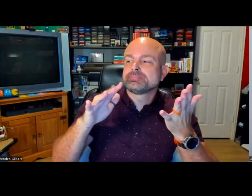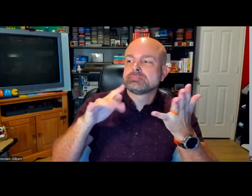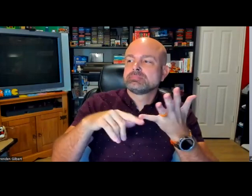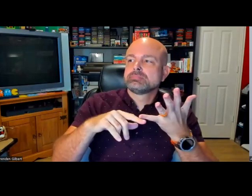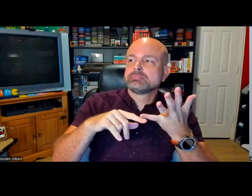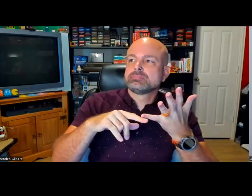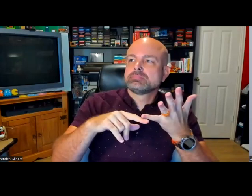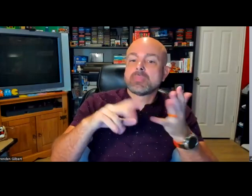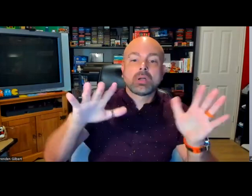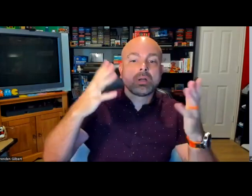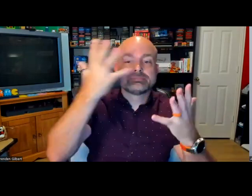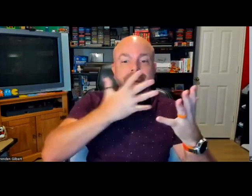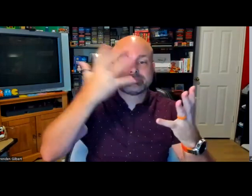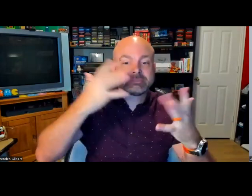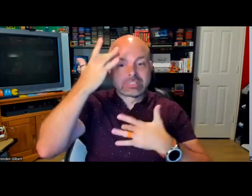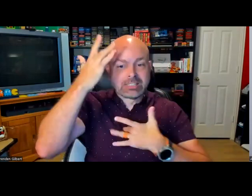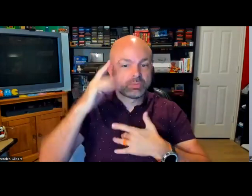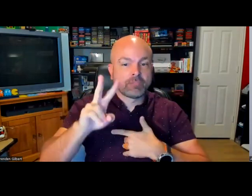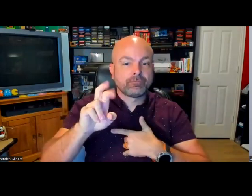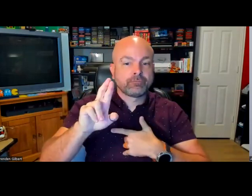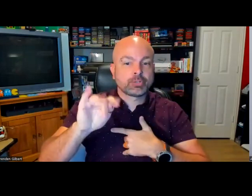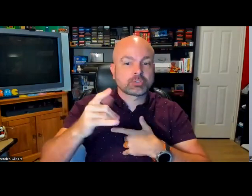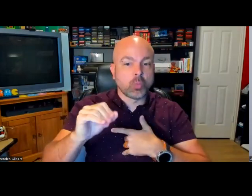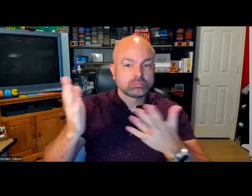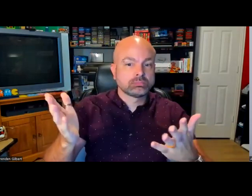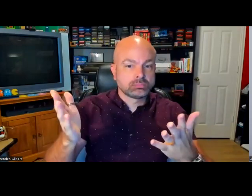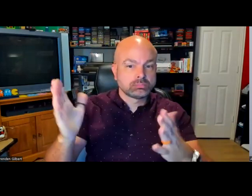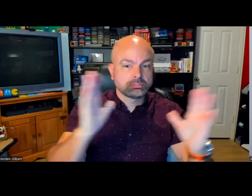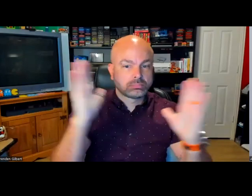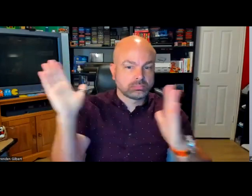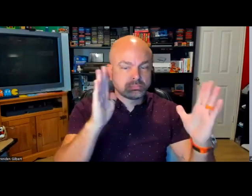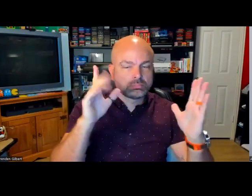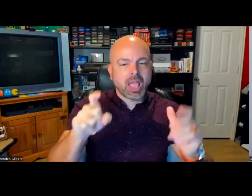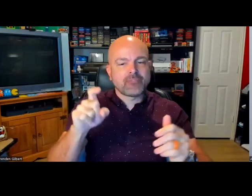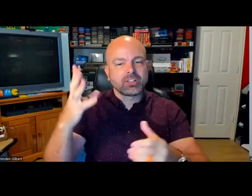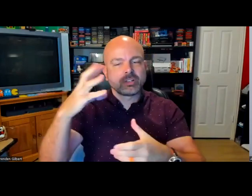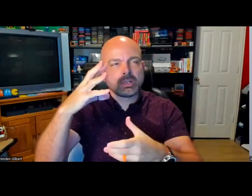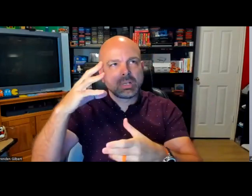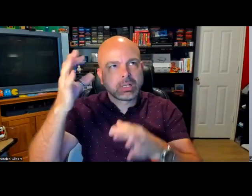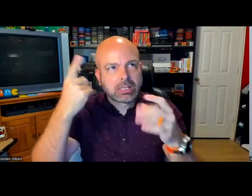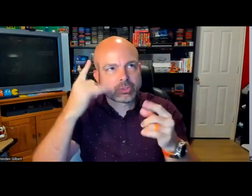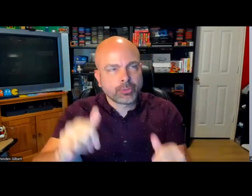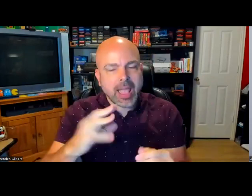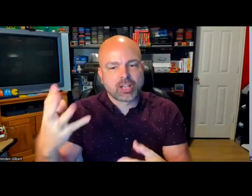important. Maybe you have a person who is color-blind, so they don't see the full rainbow spectrum. You may have a person